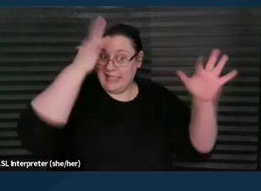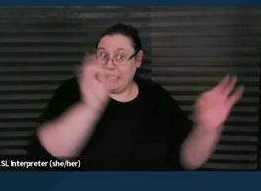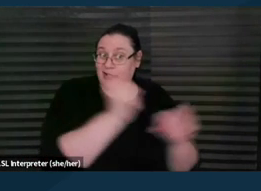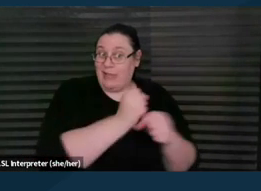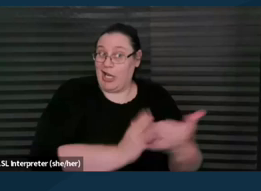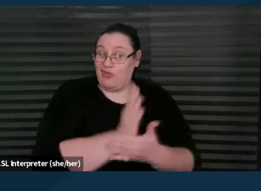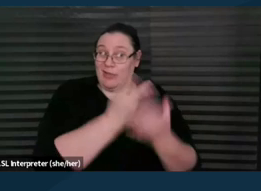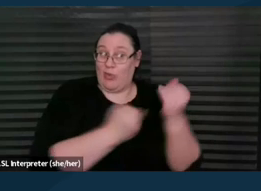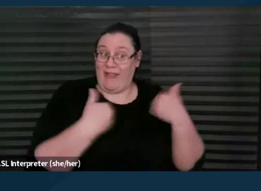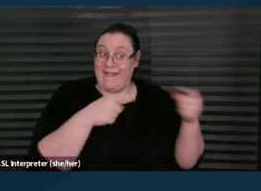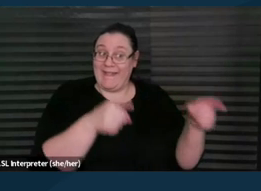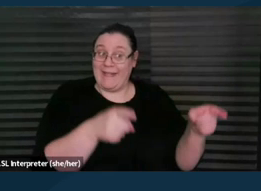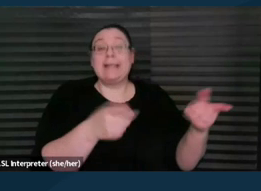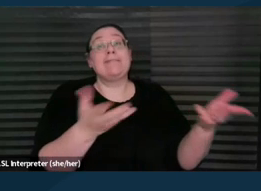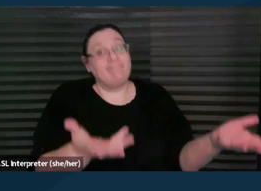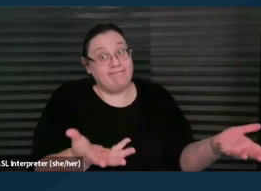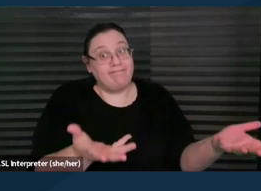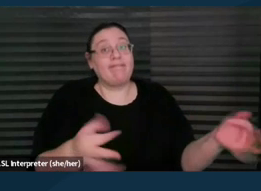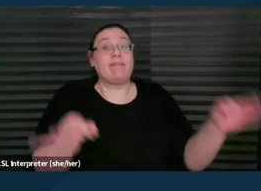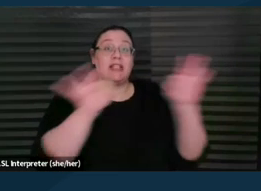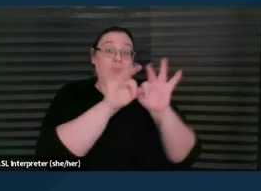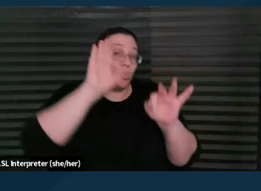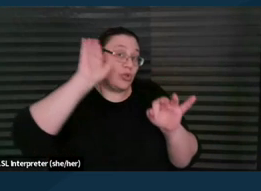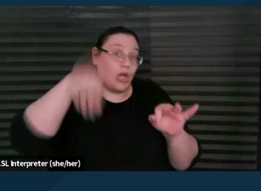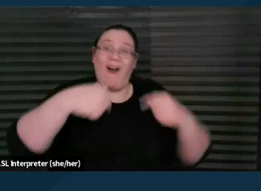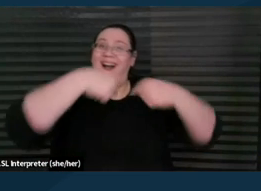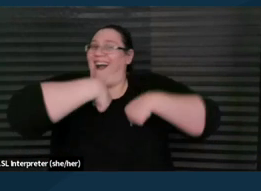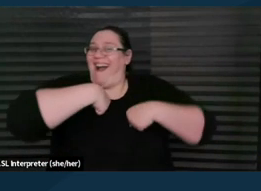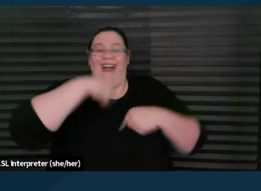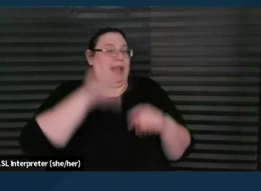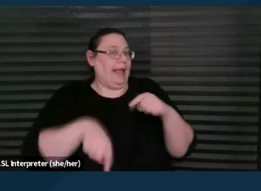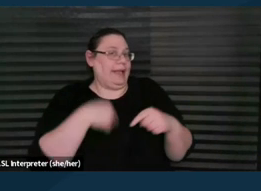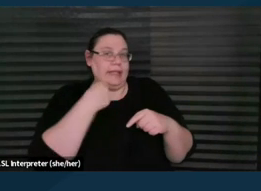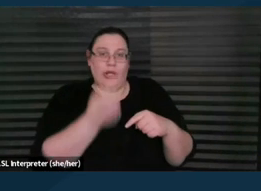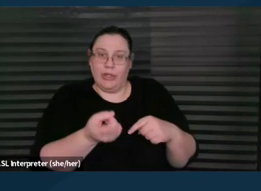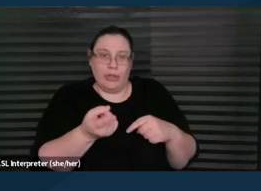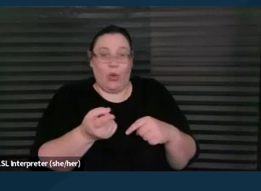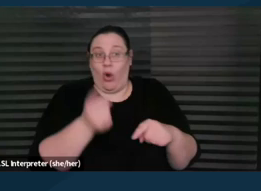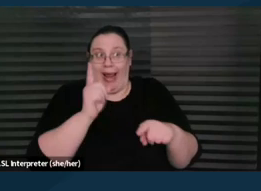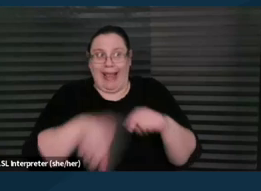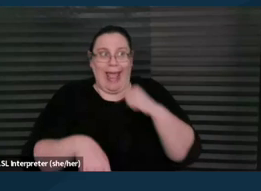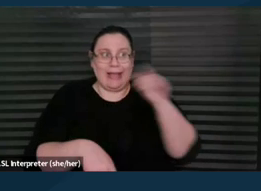it's very, very important to know that I can't tell you or I can't tell the other person what they should or shouldn't do.